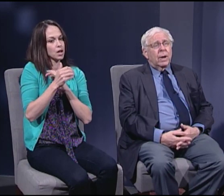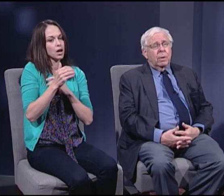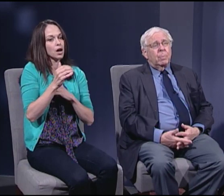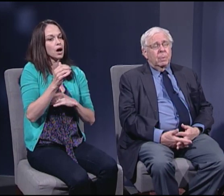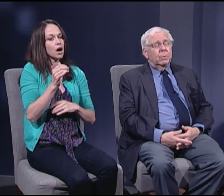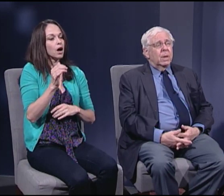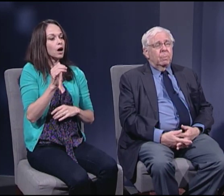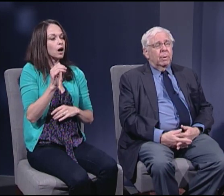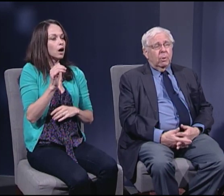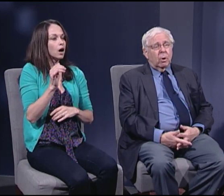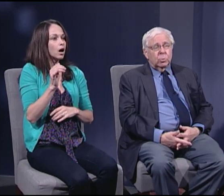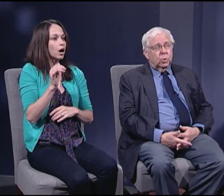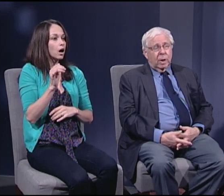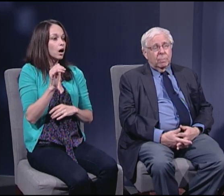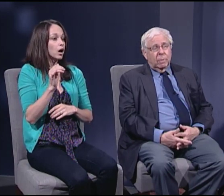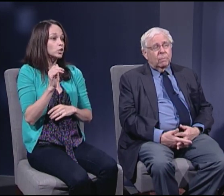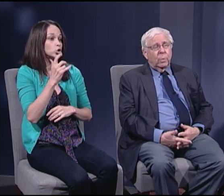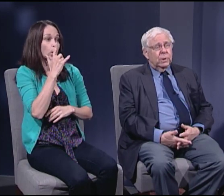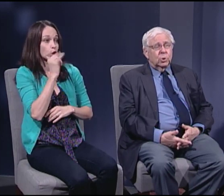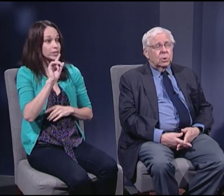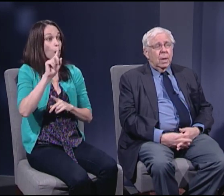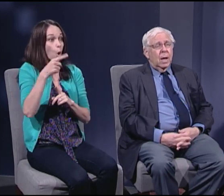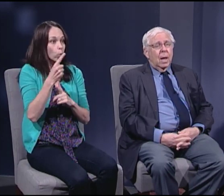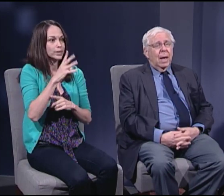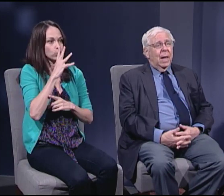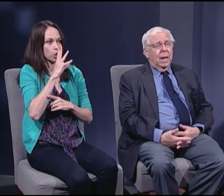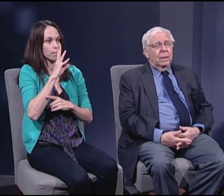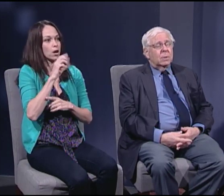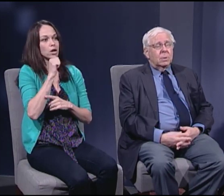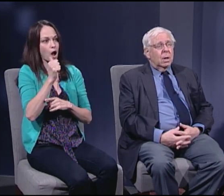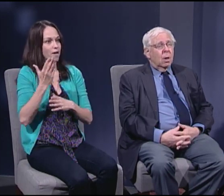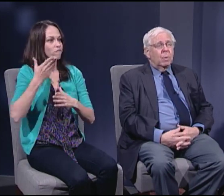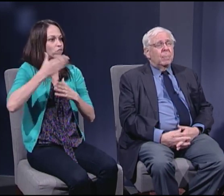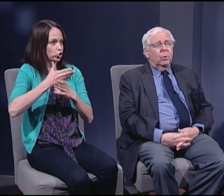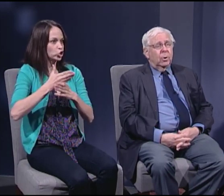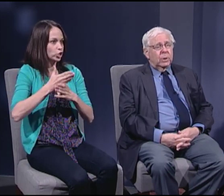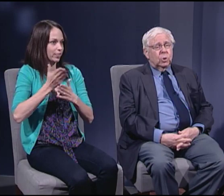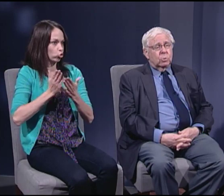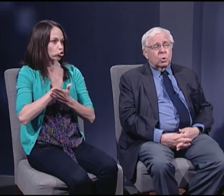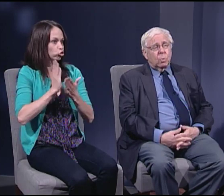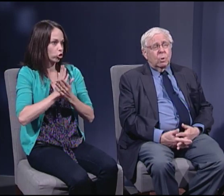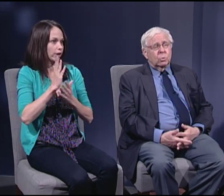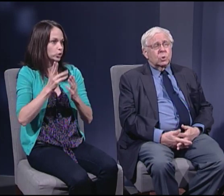of the people to keep bear arms shall not be infringed. And people are on each other's throats